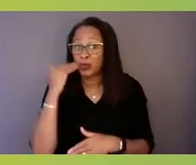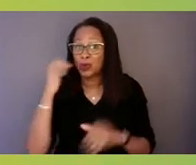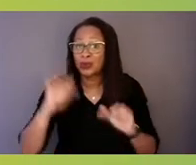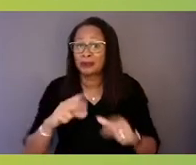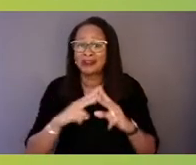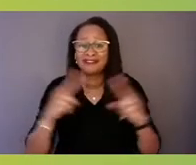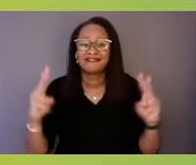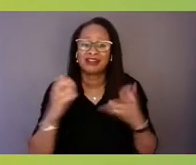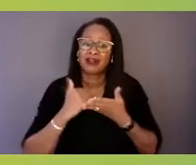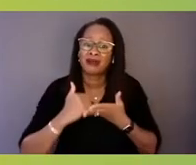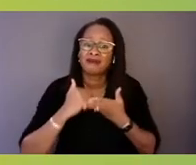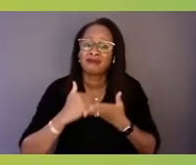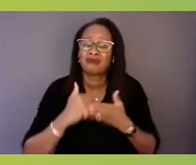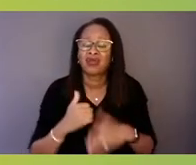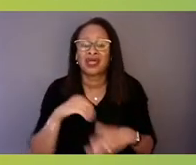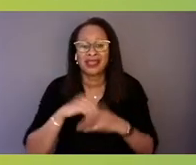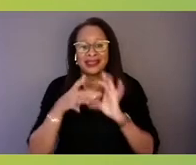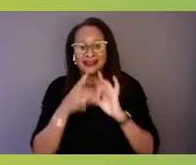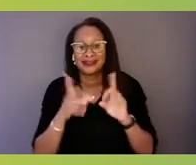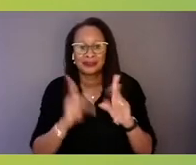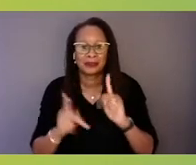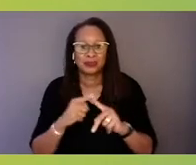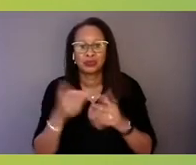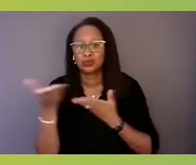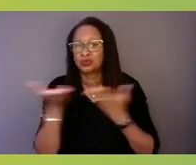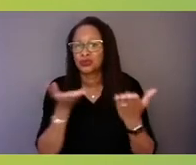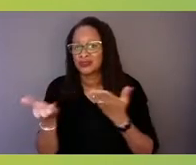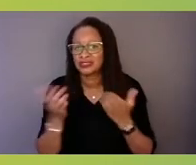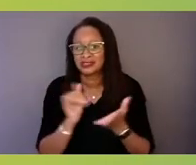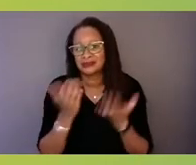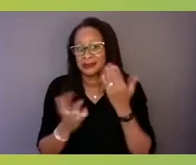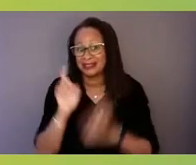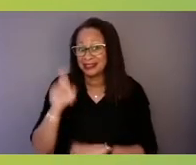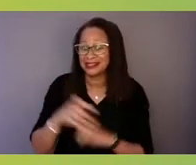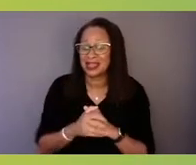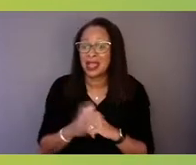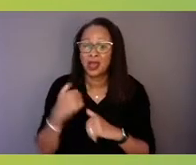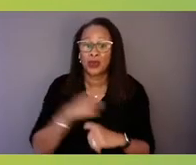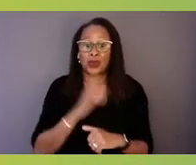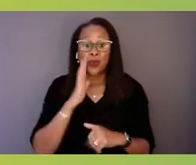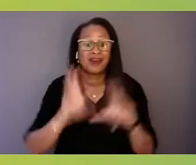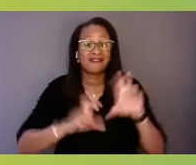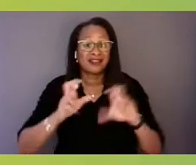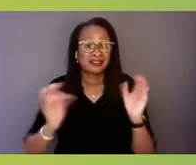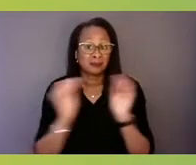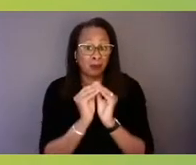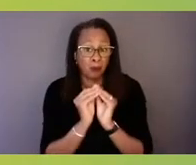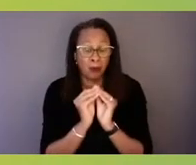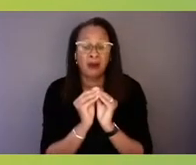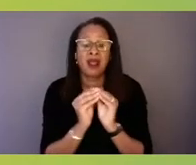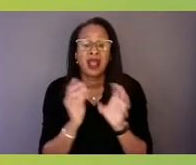in connecting people to the services they may need. We are investing more in trying to get more school counselors, psychologists,